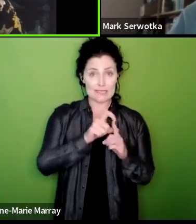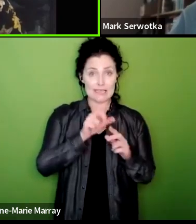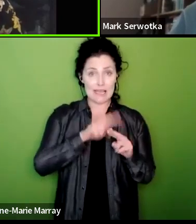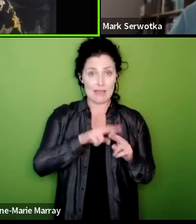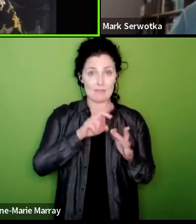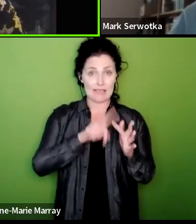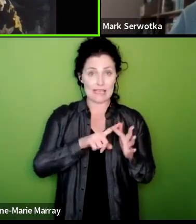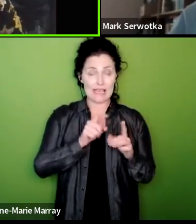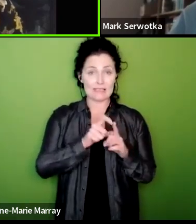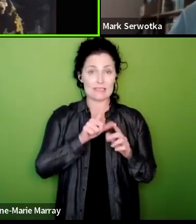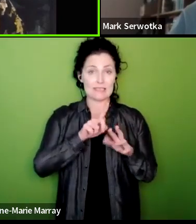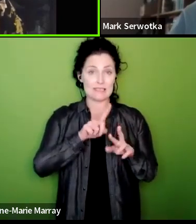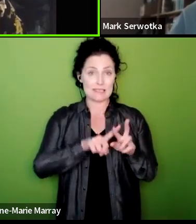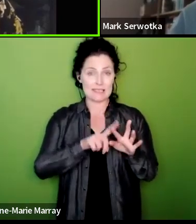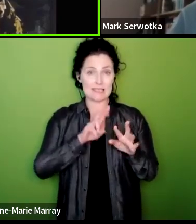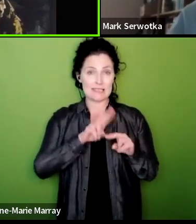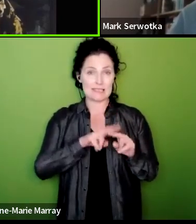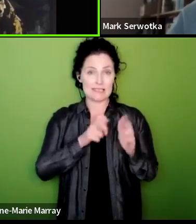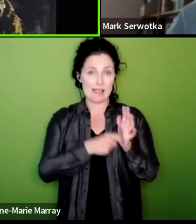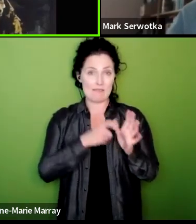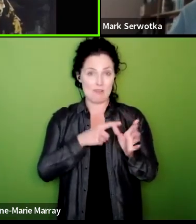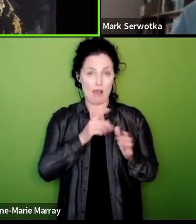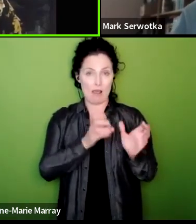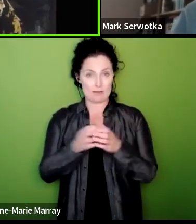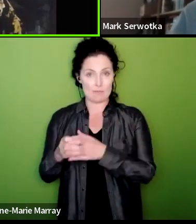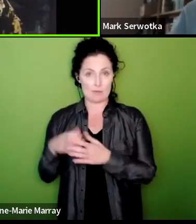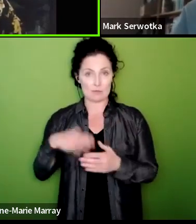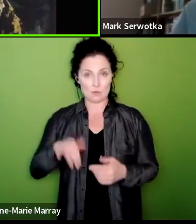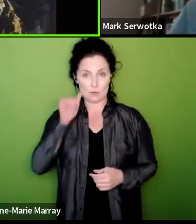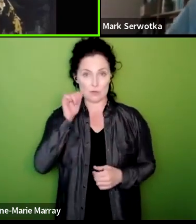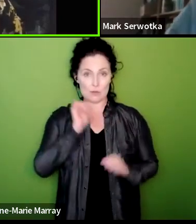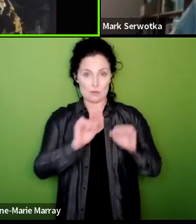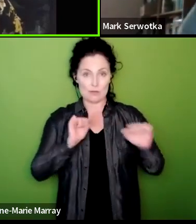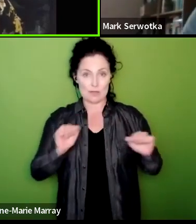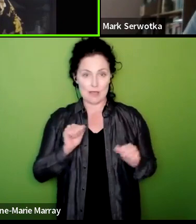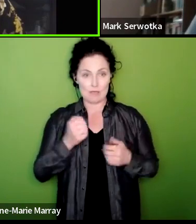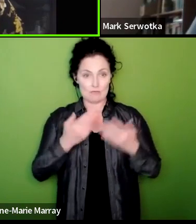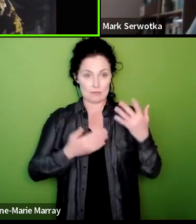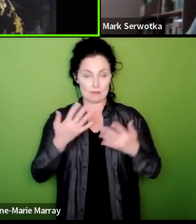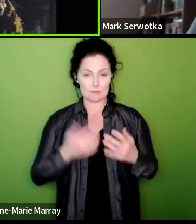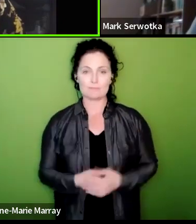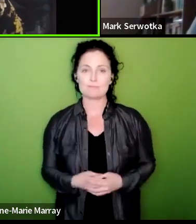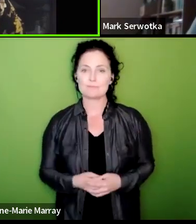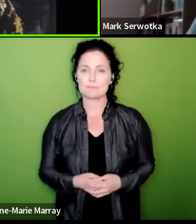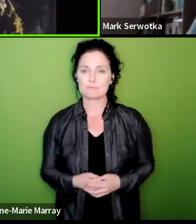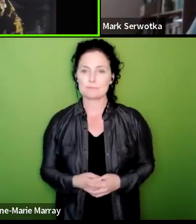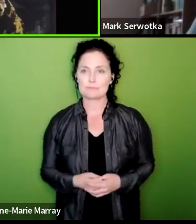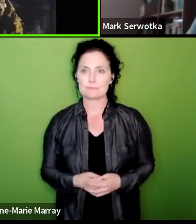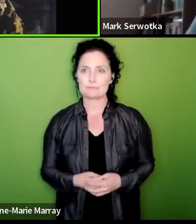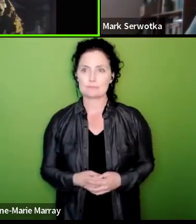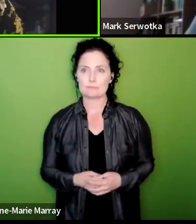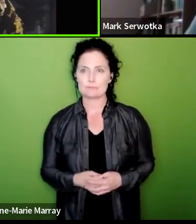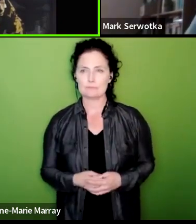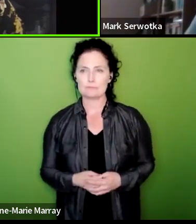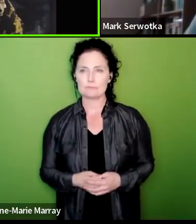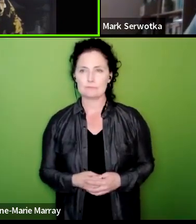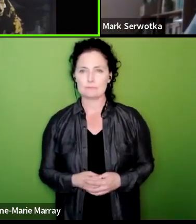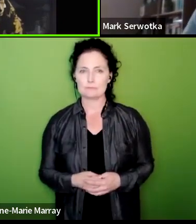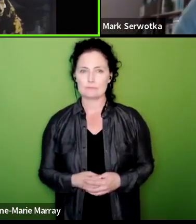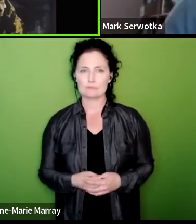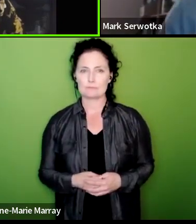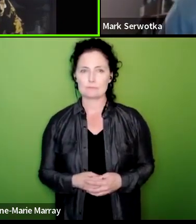Defra who are also asking for their results so I don't know how you're getting on because I am